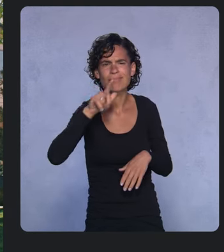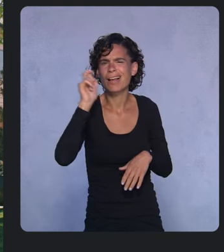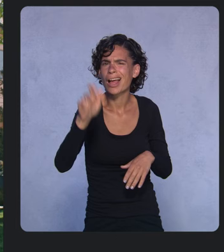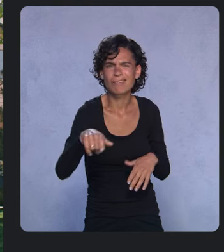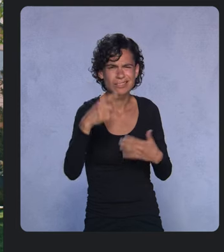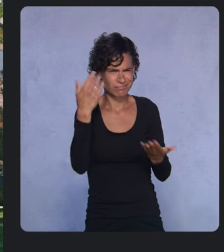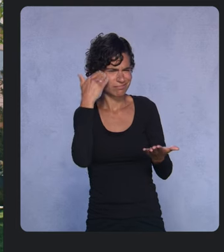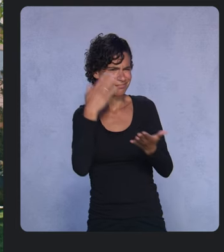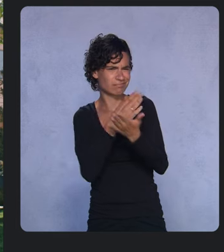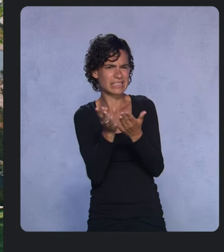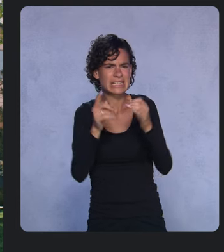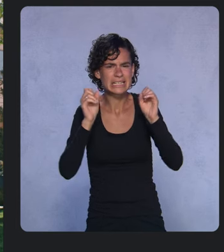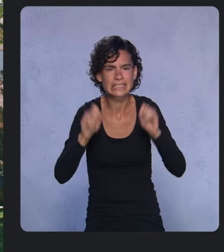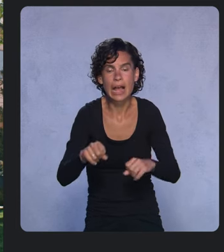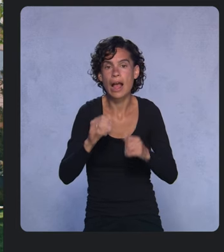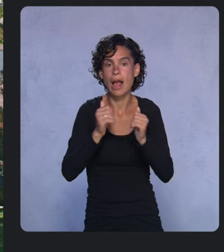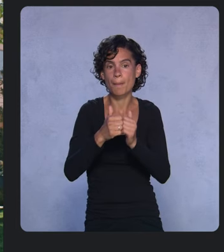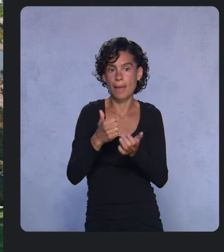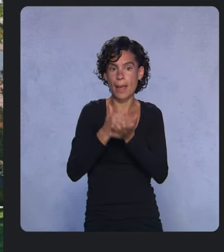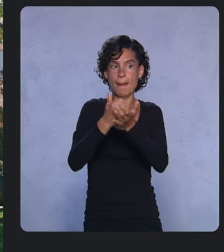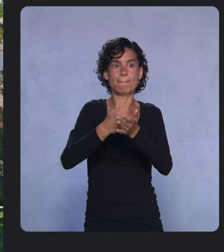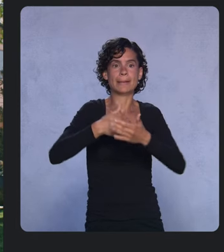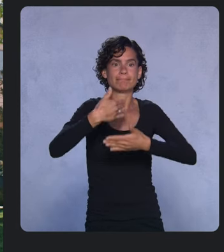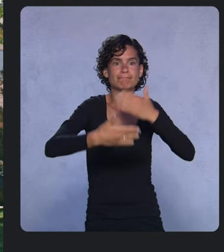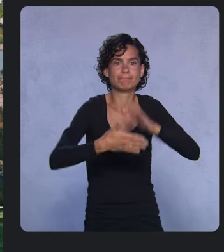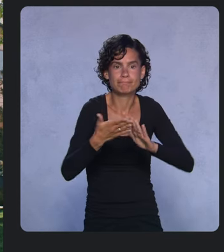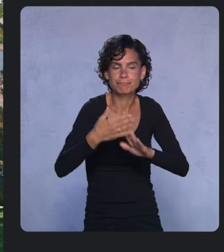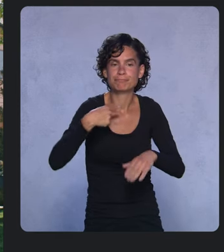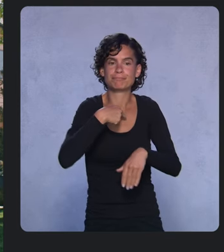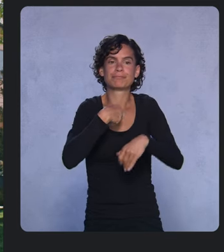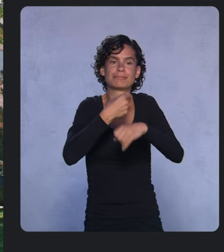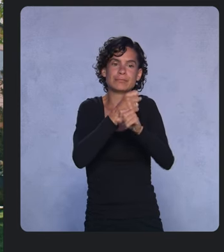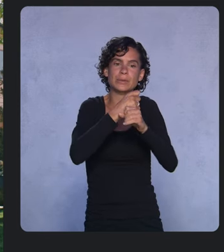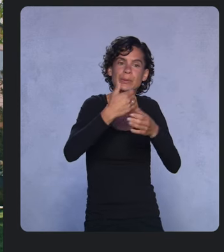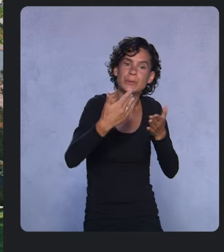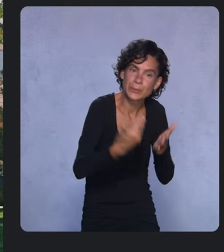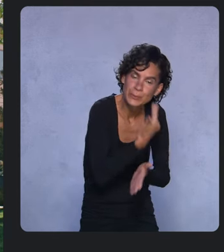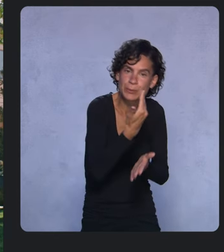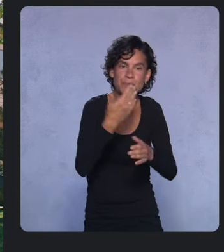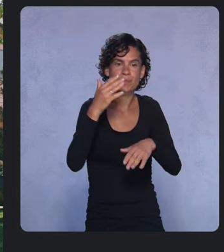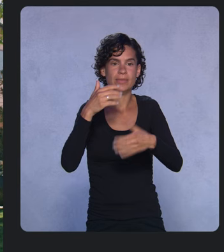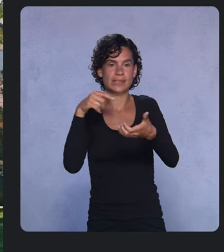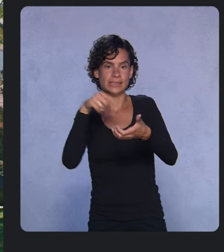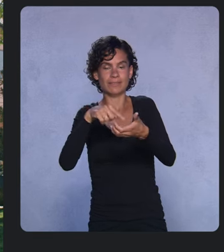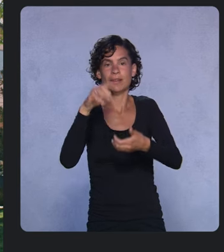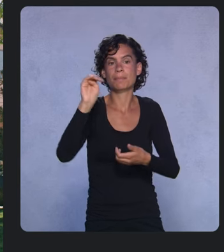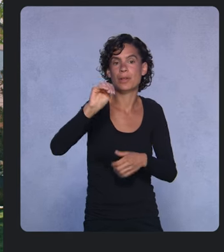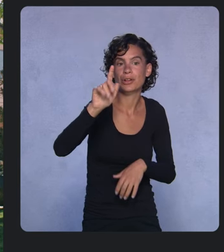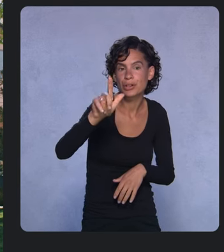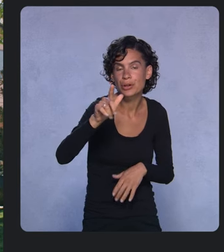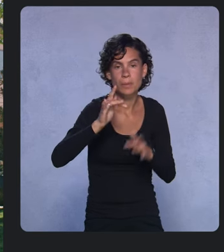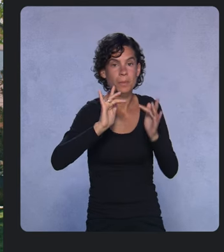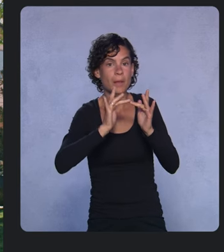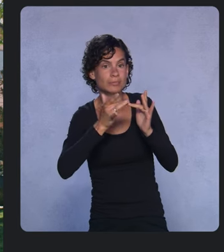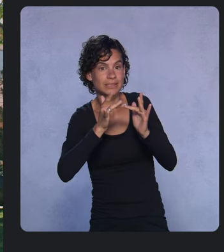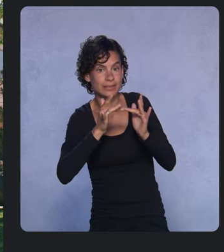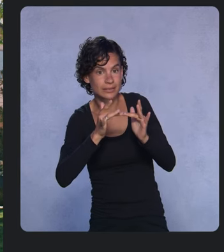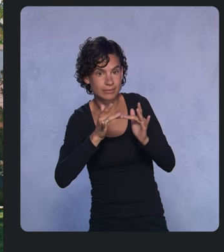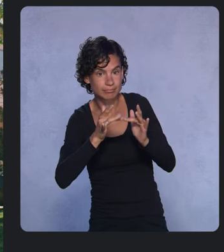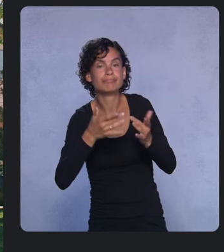To help you get started, we’ve created a new On-Device Machine Learning site, with learning pathways and turnkey solutions where you can learn how to build